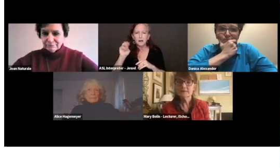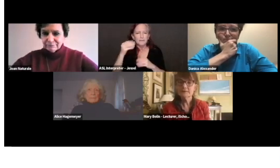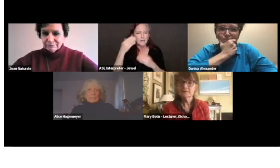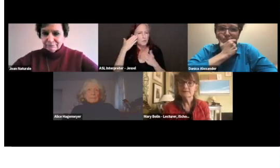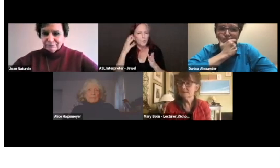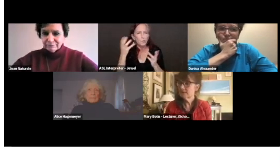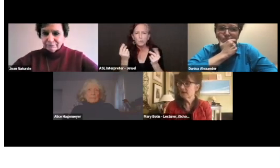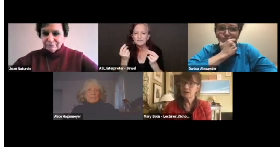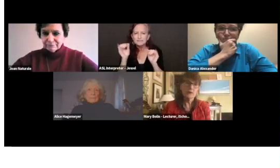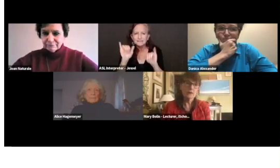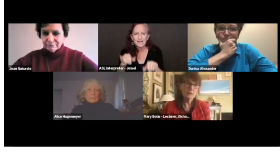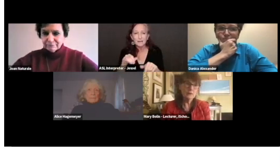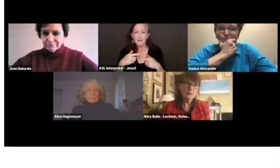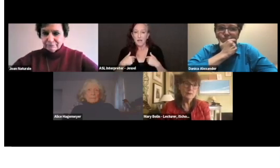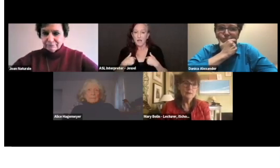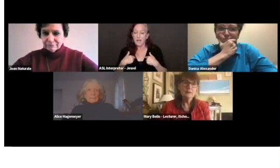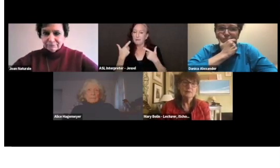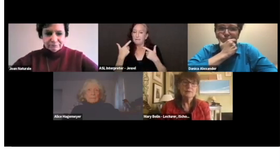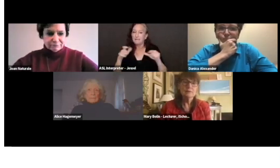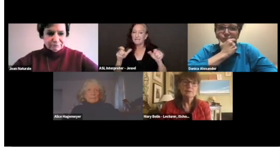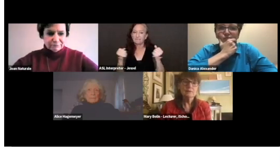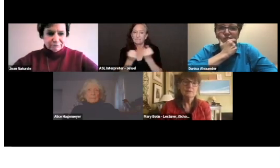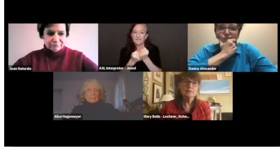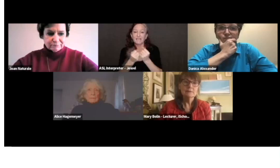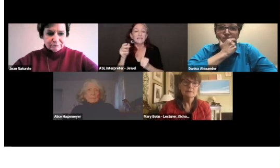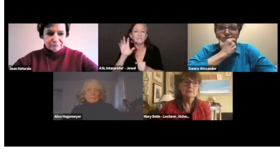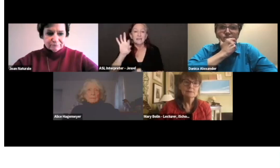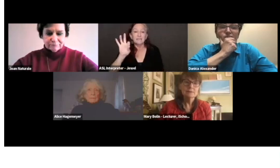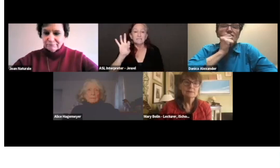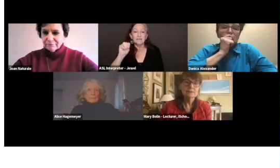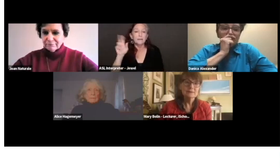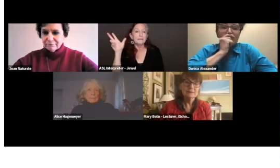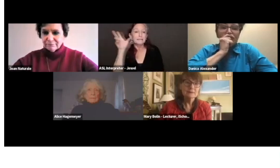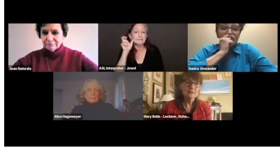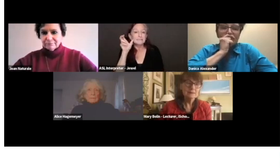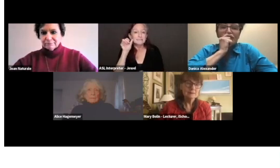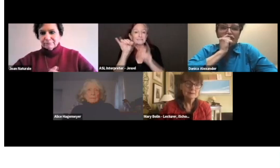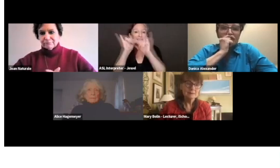of FM listening systems because they're very flexible.